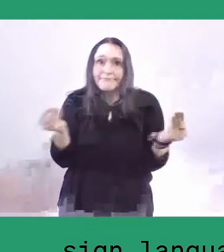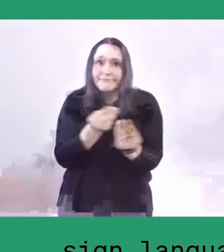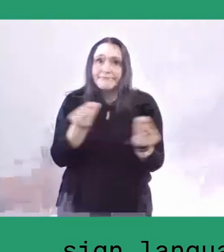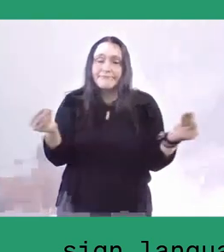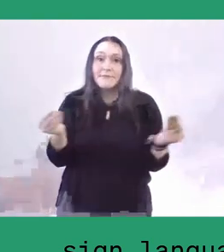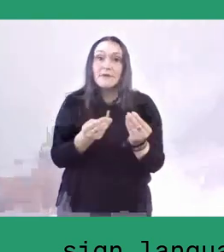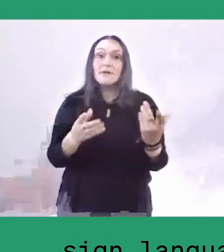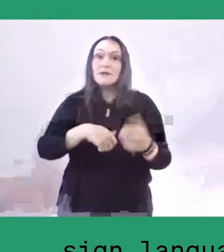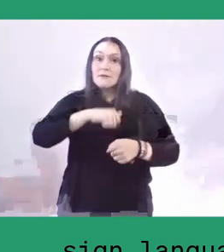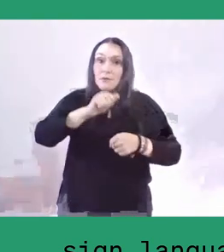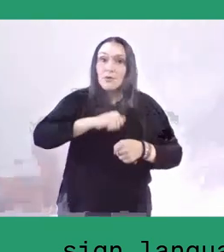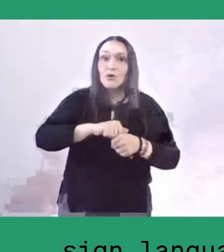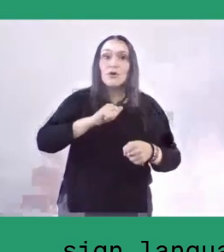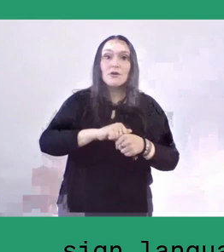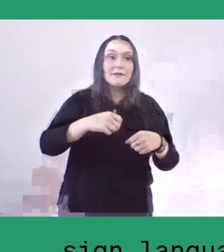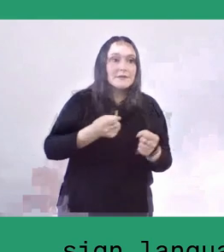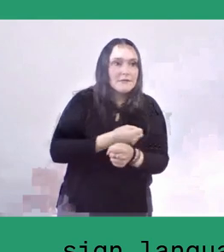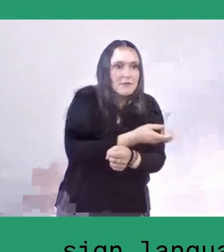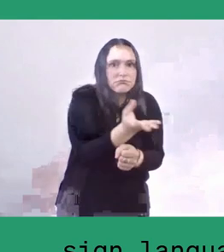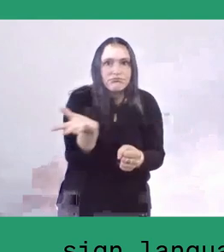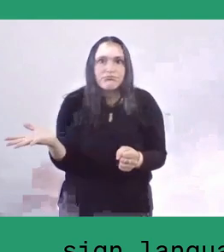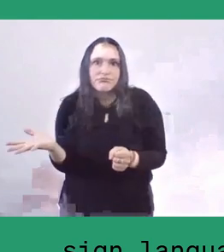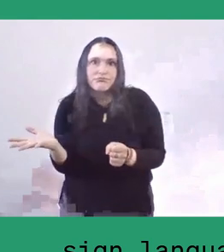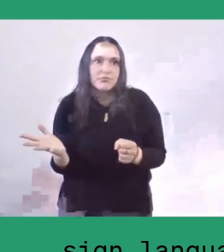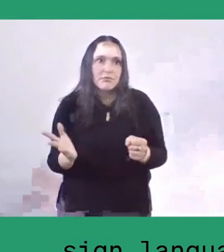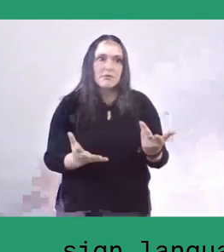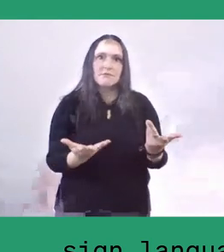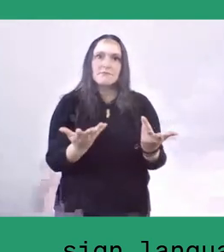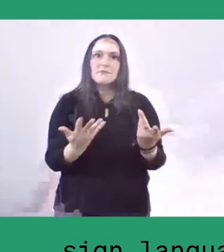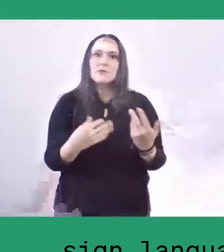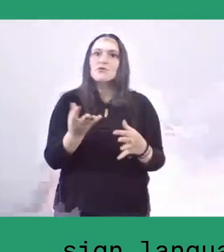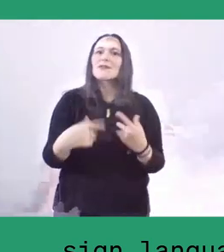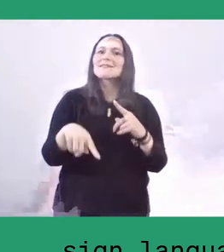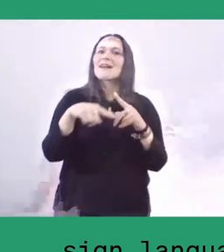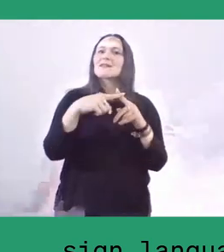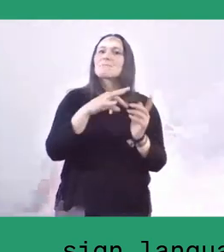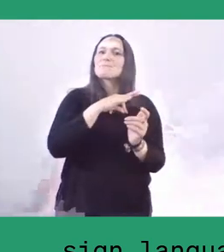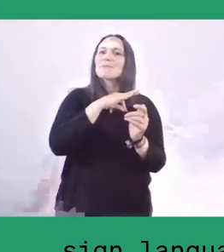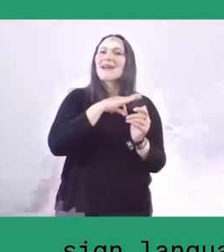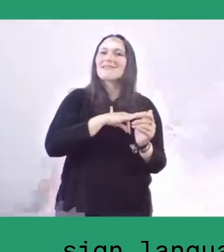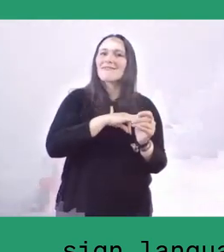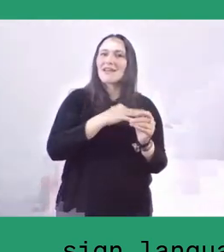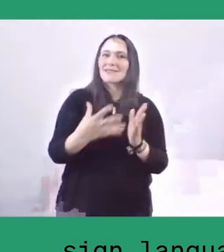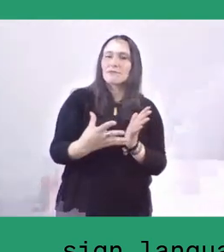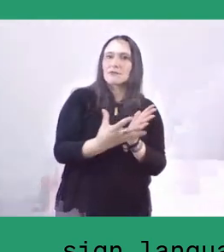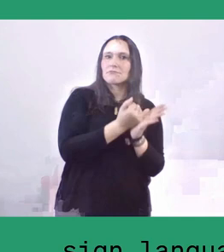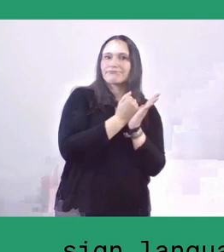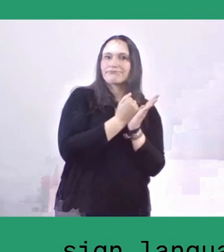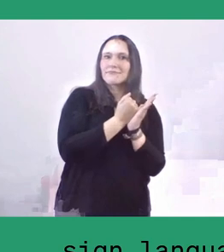as well as the benefits that they get from the collective activity.